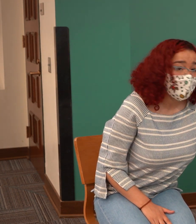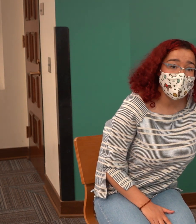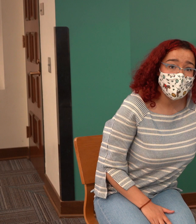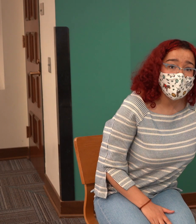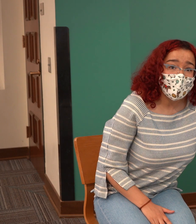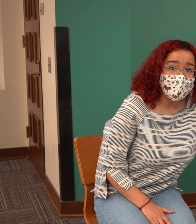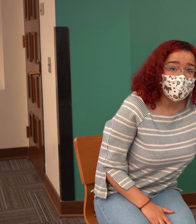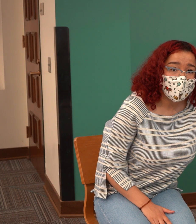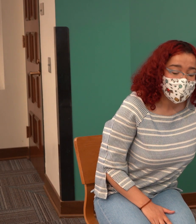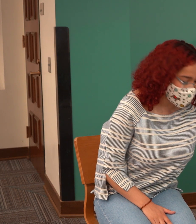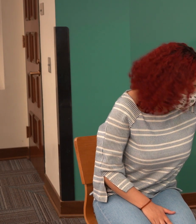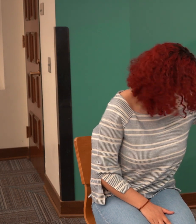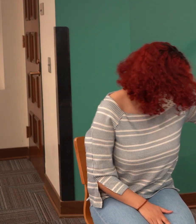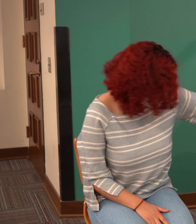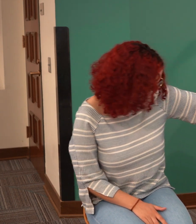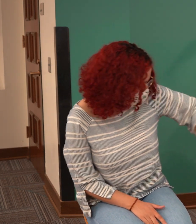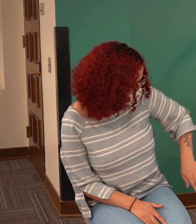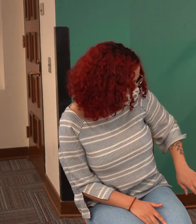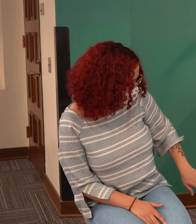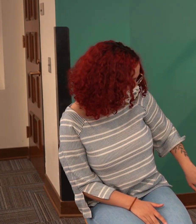We'll do a little flannel game.